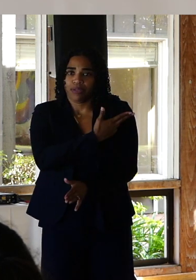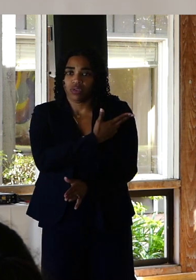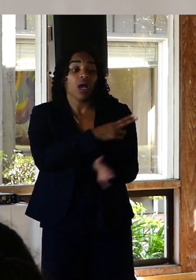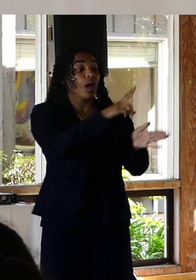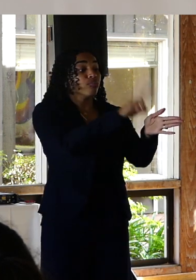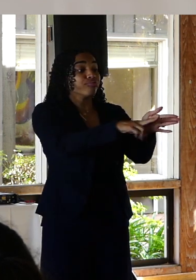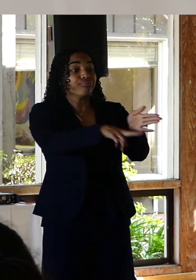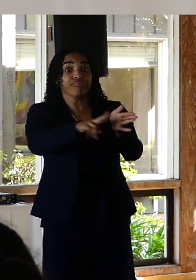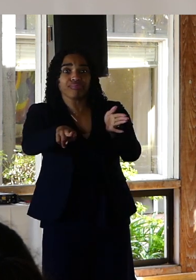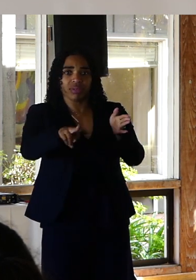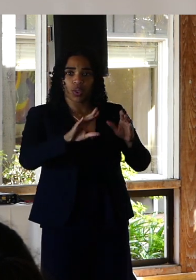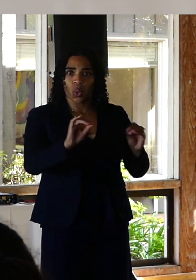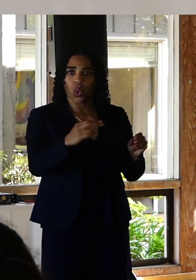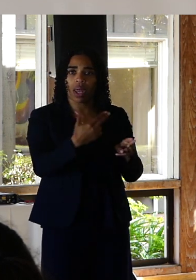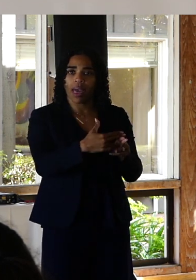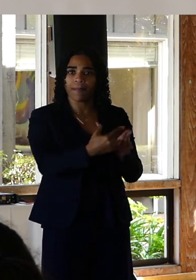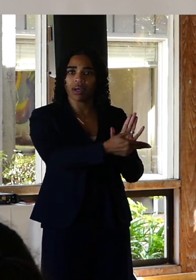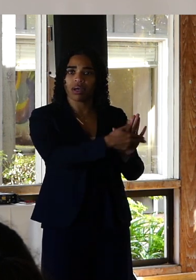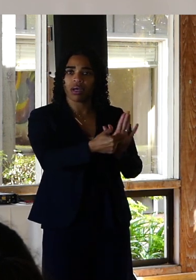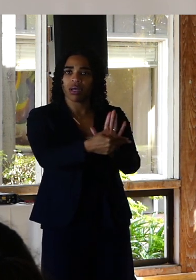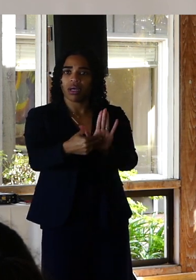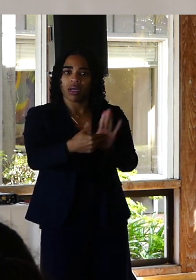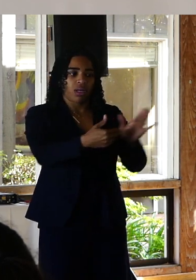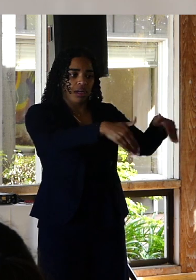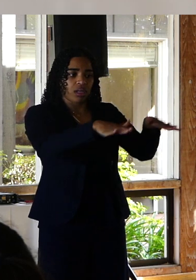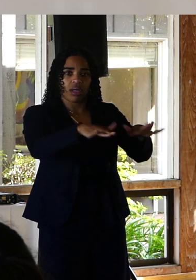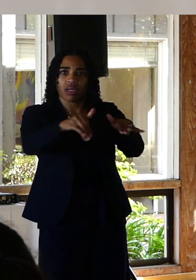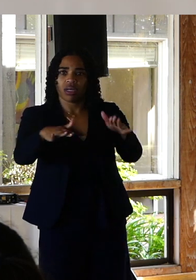in unmarked graves and in that speech last summer